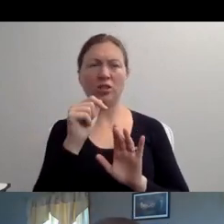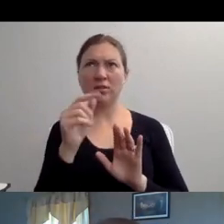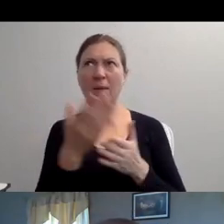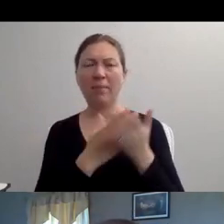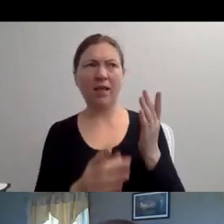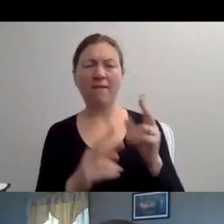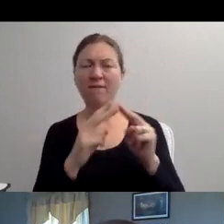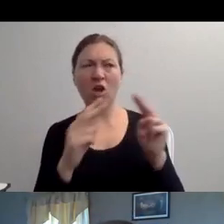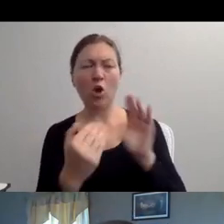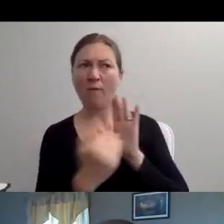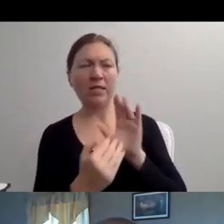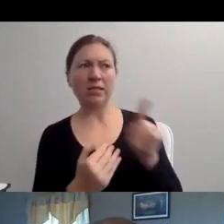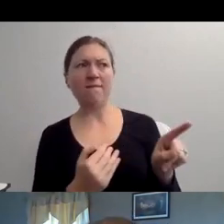THEY WERE TALKING ABOUT HEALTH CARE HEROES.